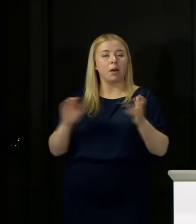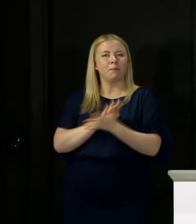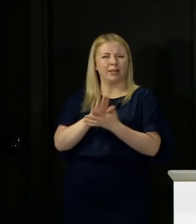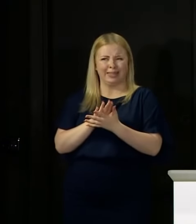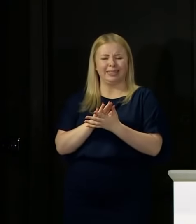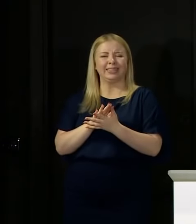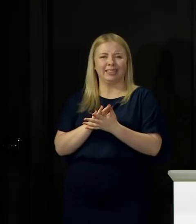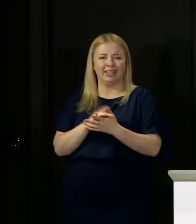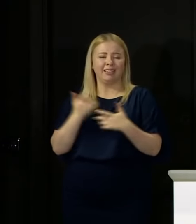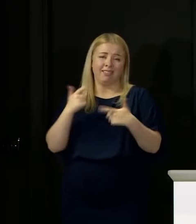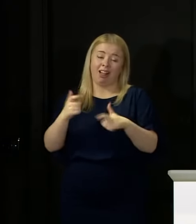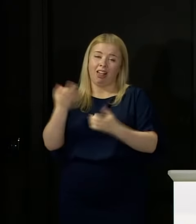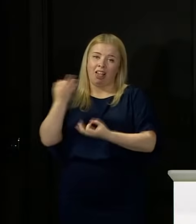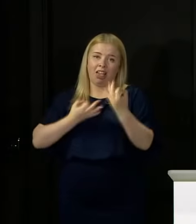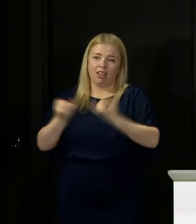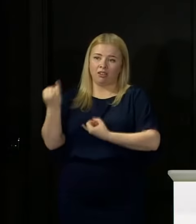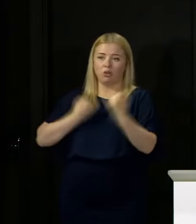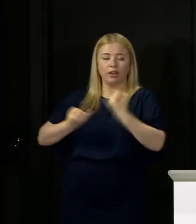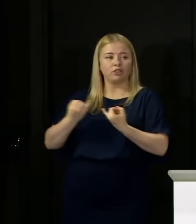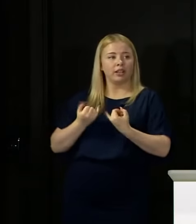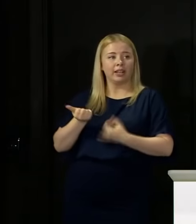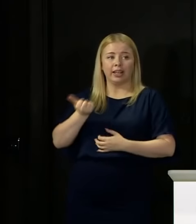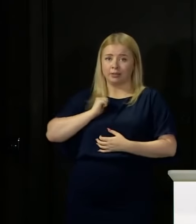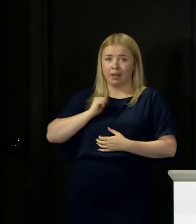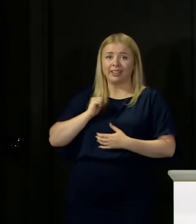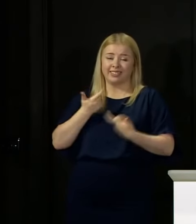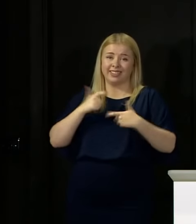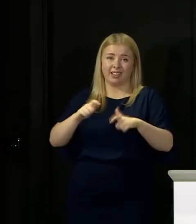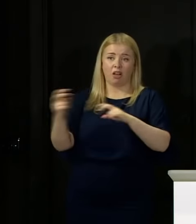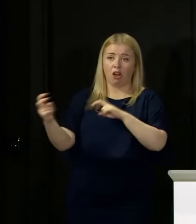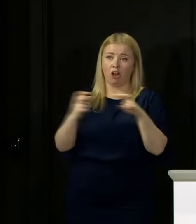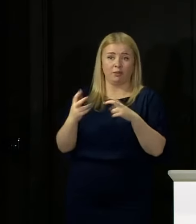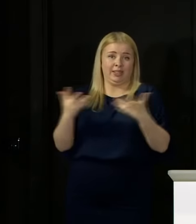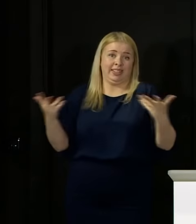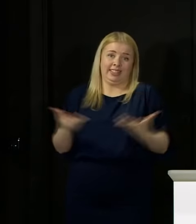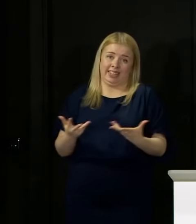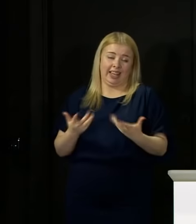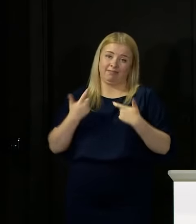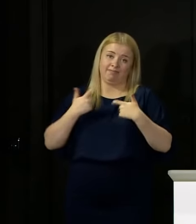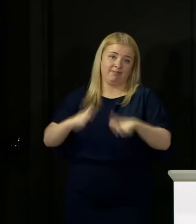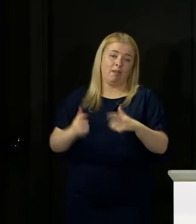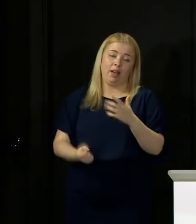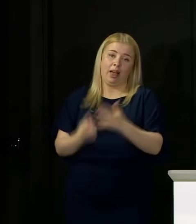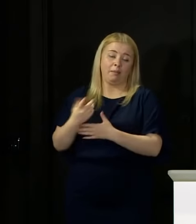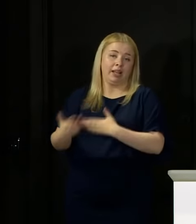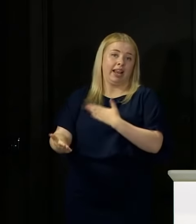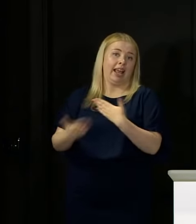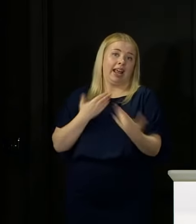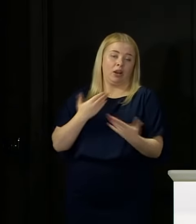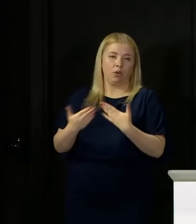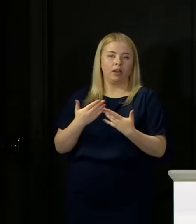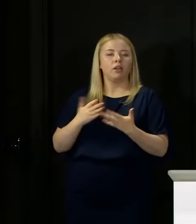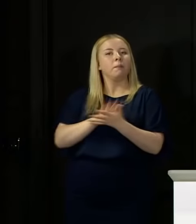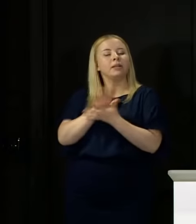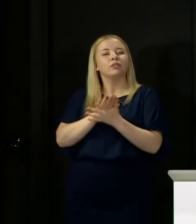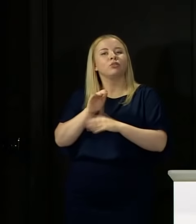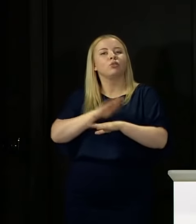what the almighty row they might have been trying to created today. These are not easy situations, not last for the young people involved.